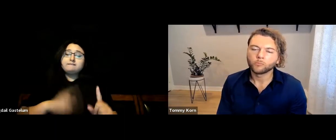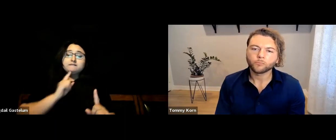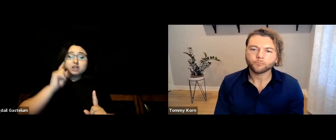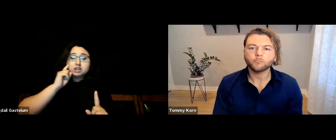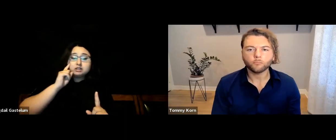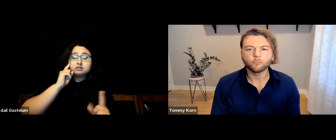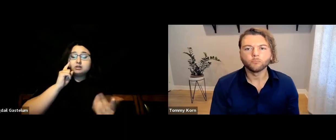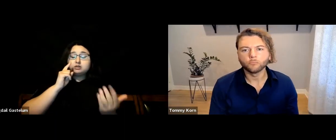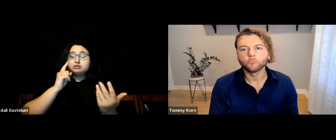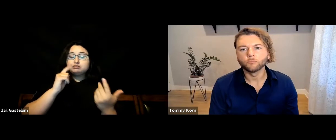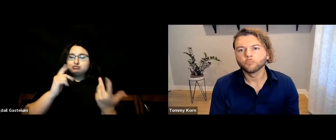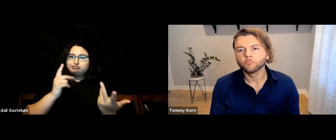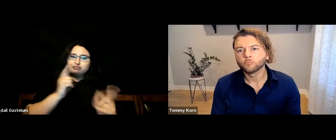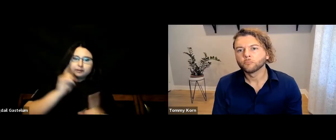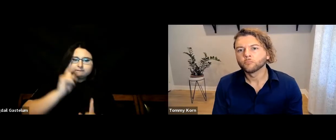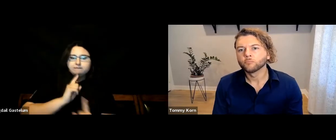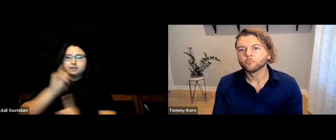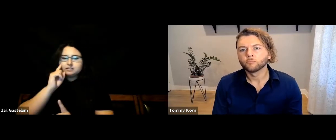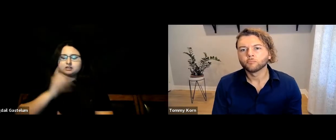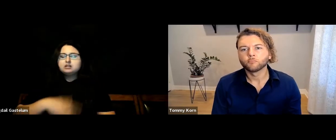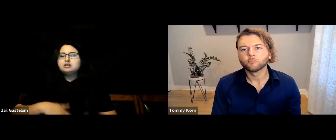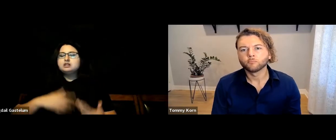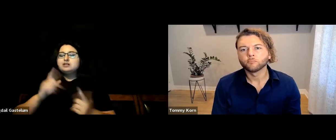and differences between those who are Deaf